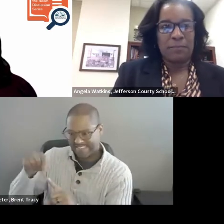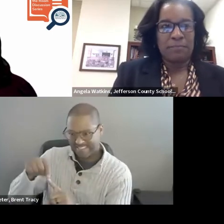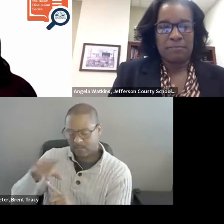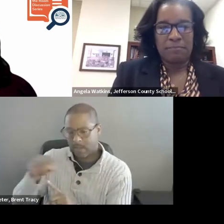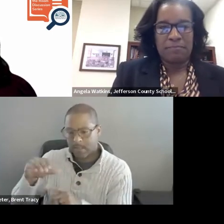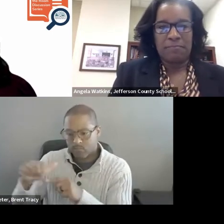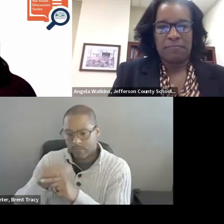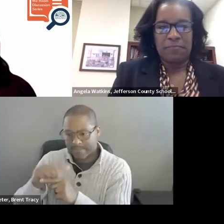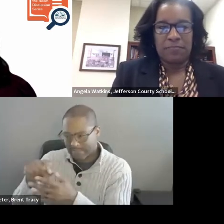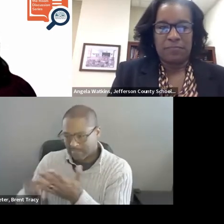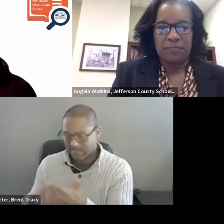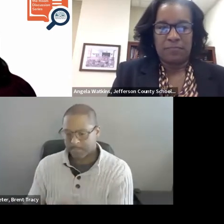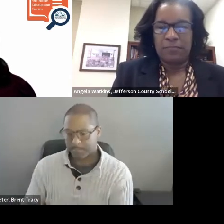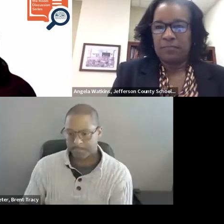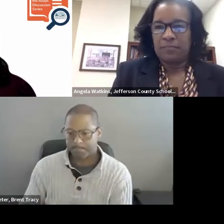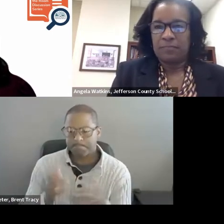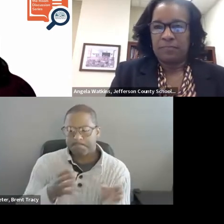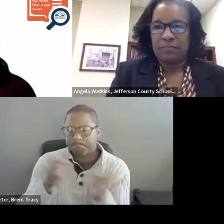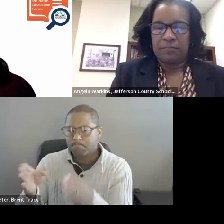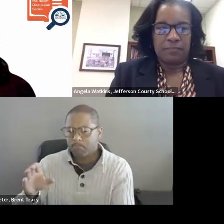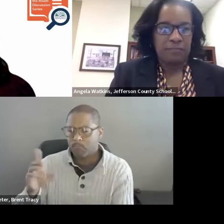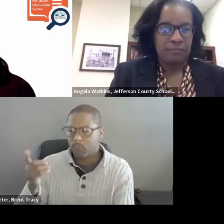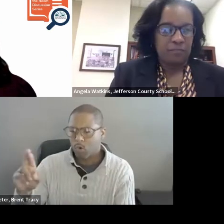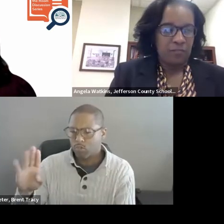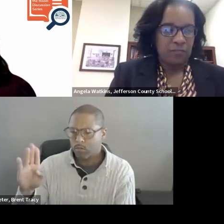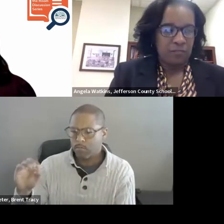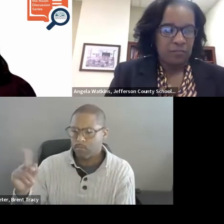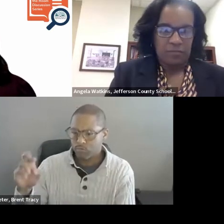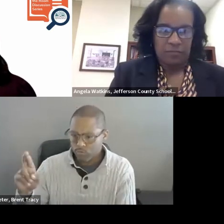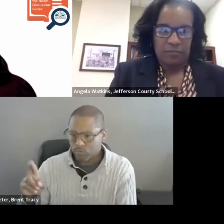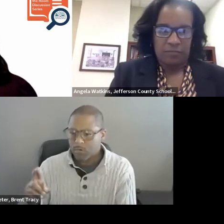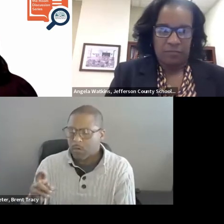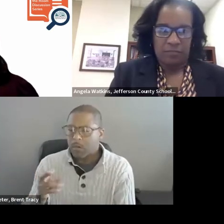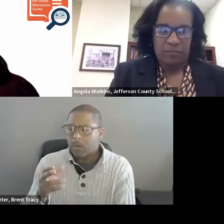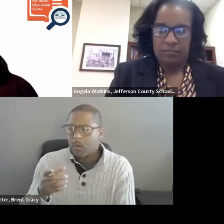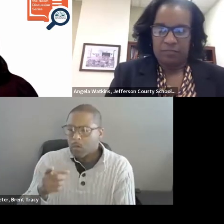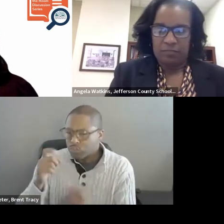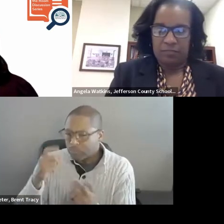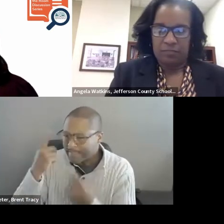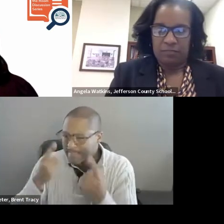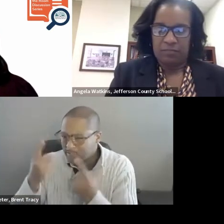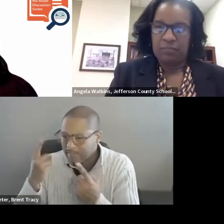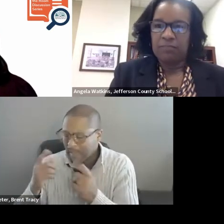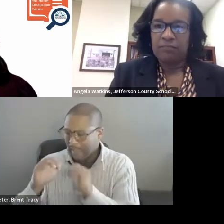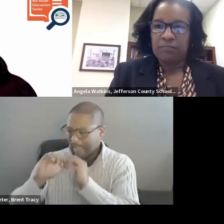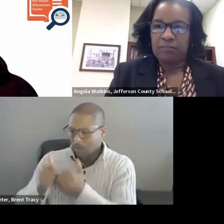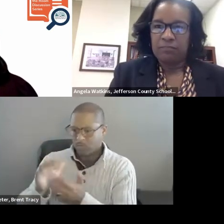What are some key considerations for designing evidence based coaching programs based on